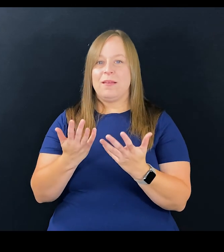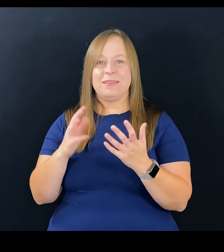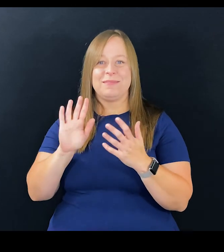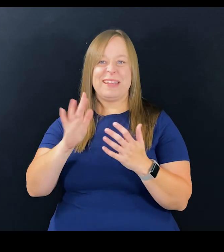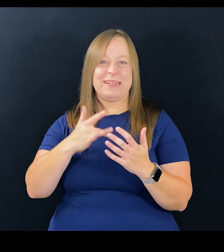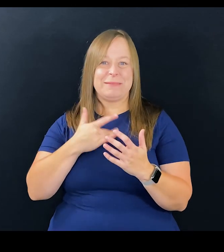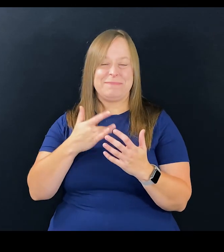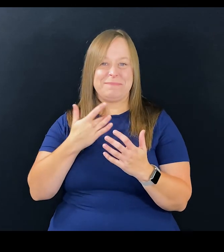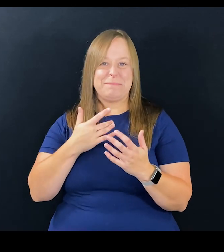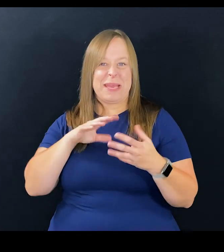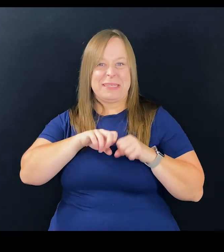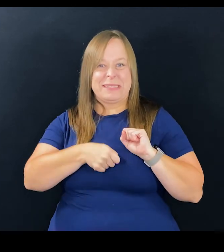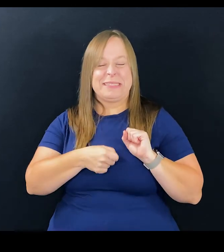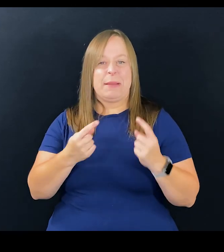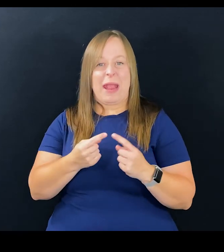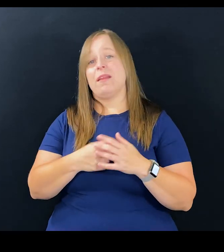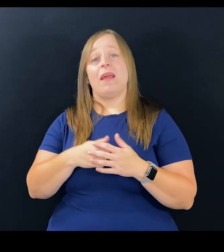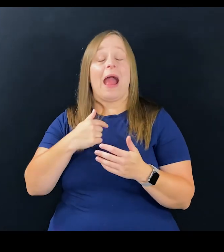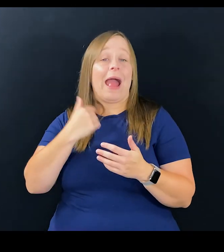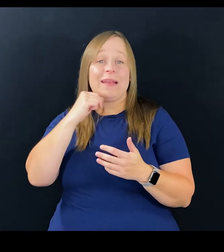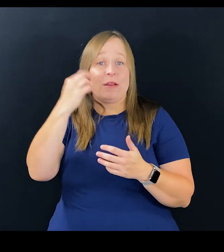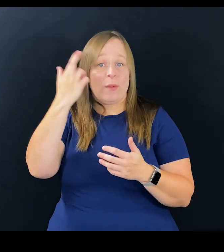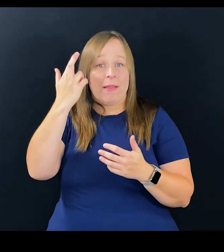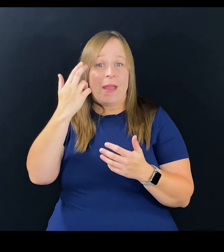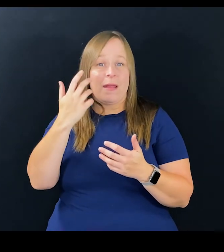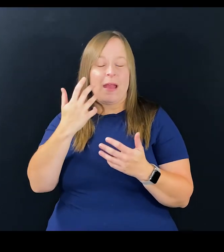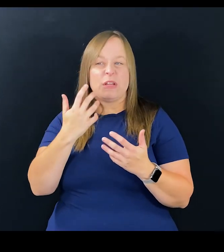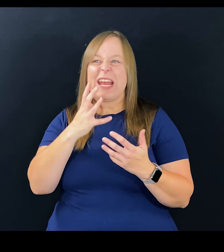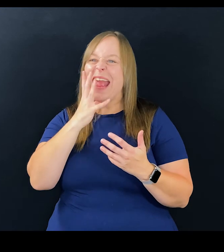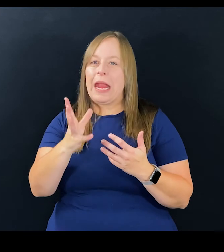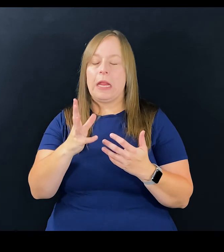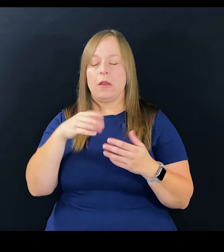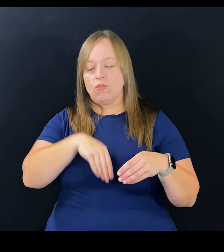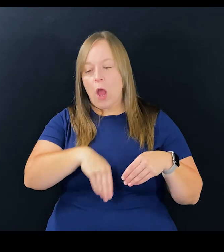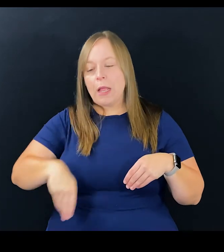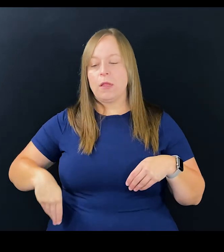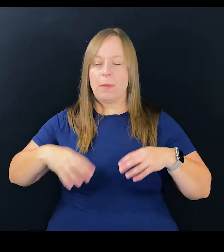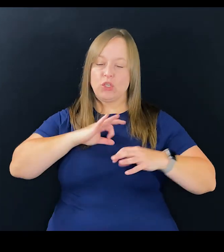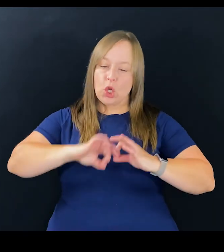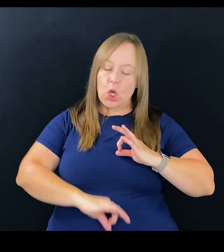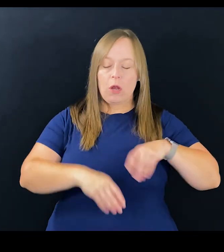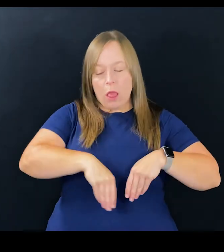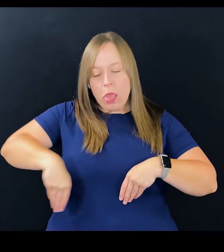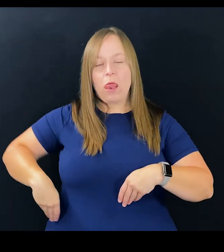And you feel the pain, you live that pain. I mean, I didn't realize how much I dreaded trying to tuck in a shirt.